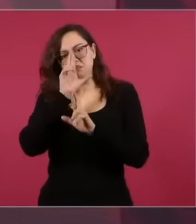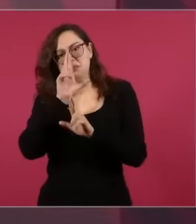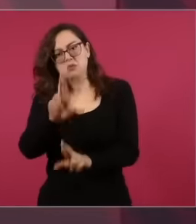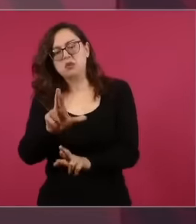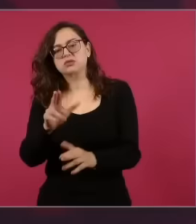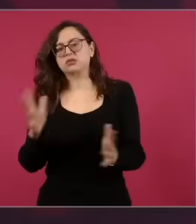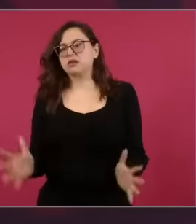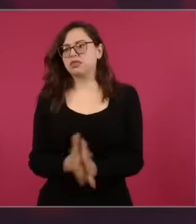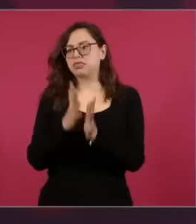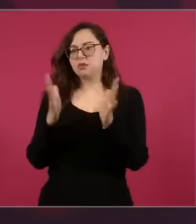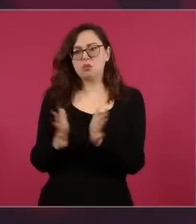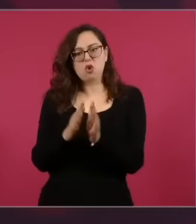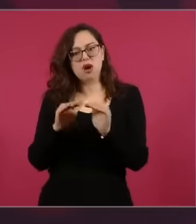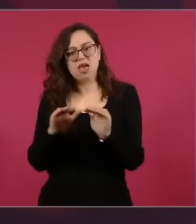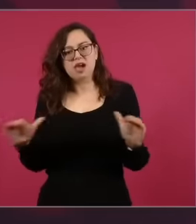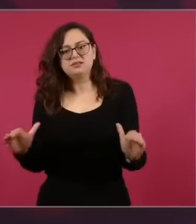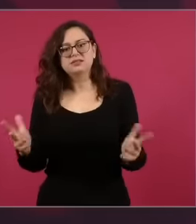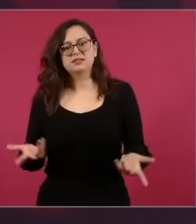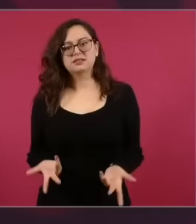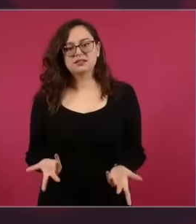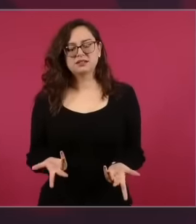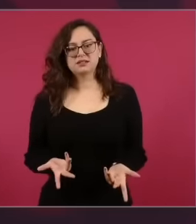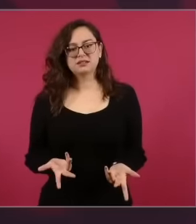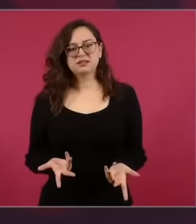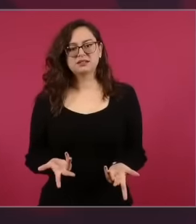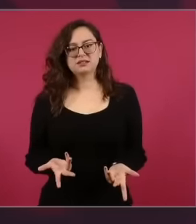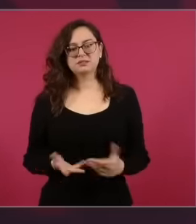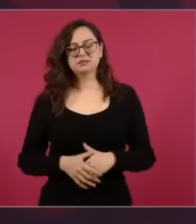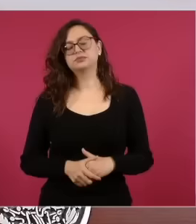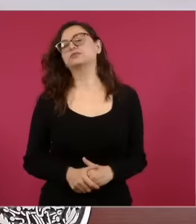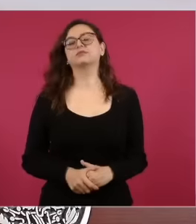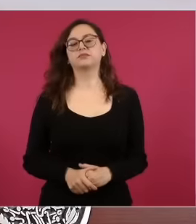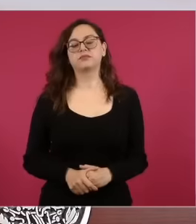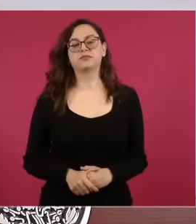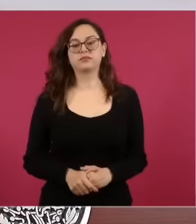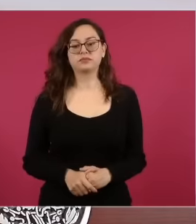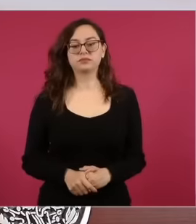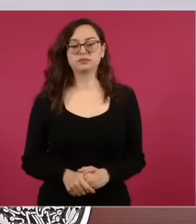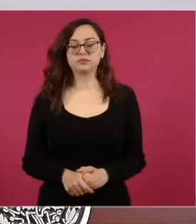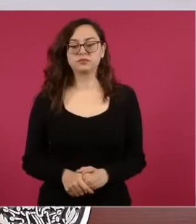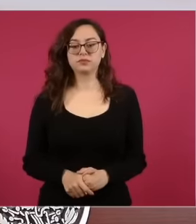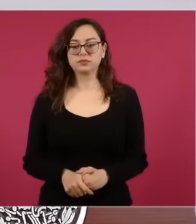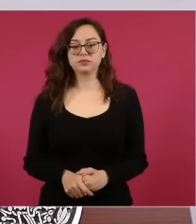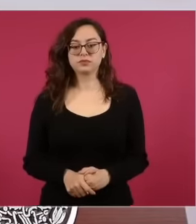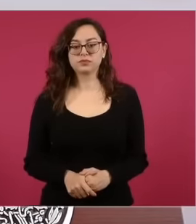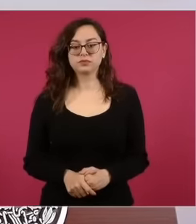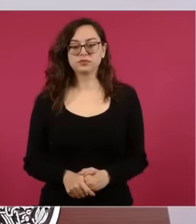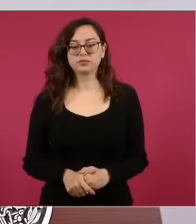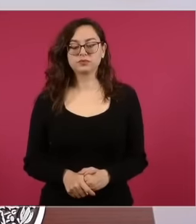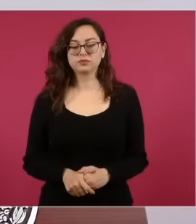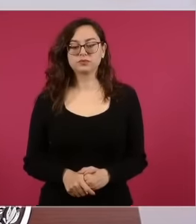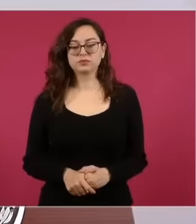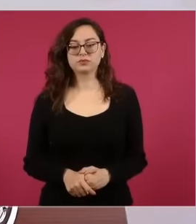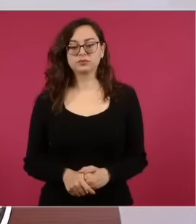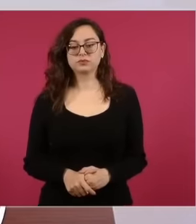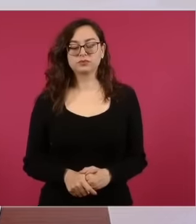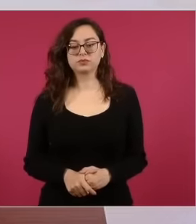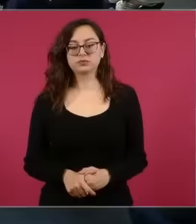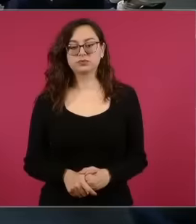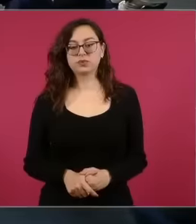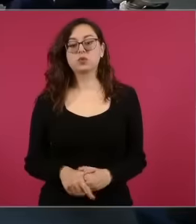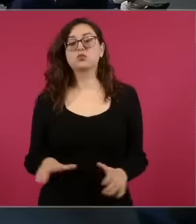Democracy of the president's government? Claudia